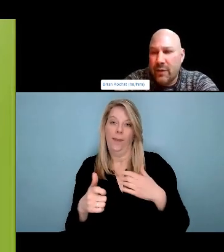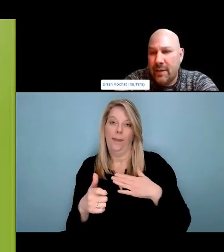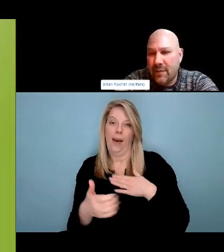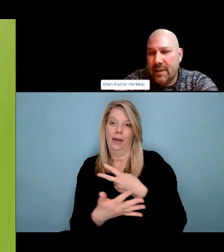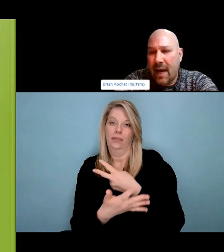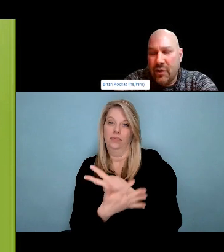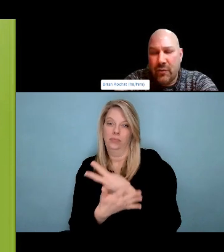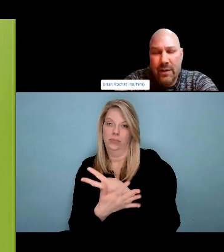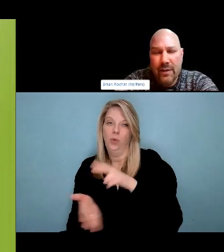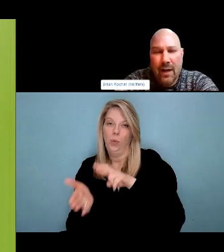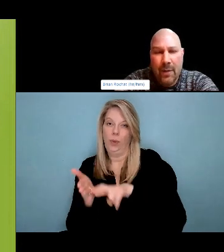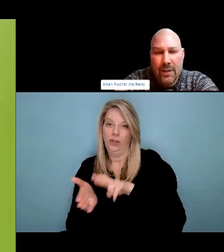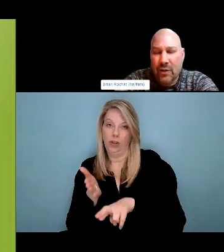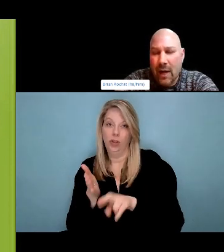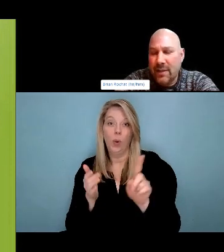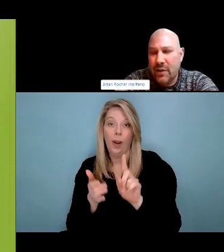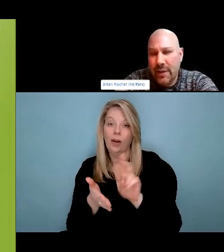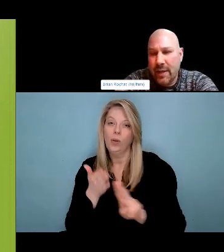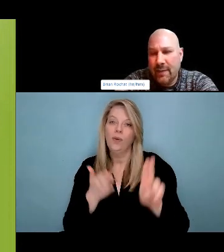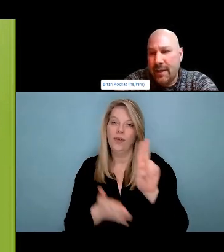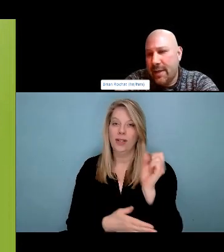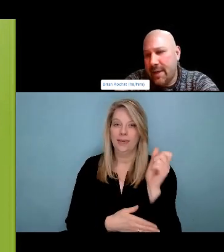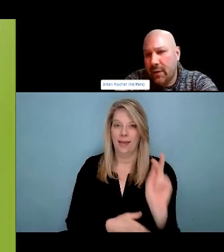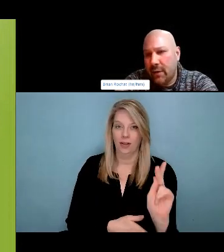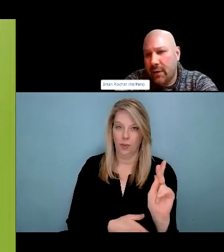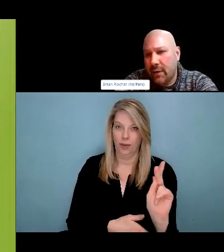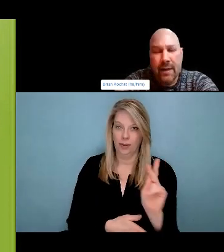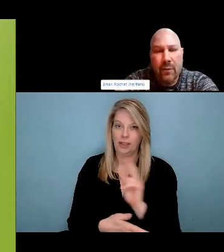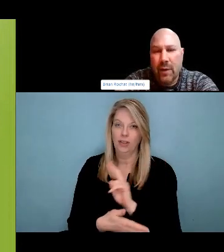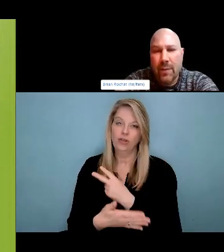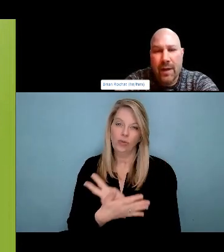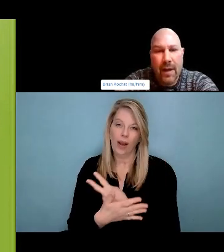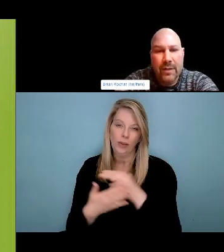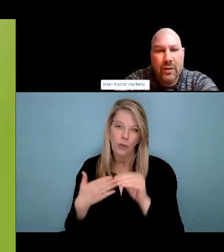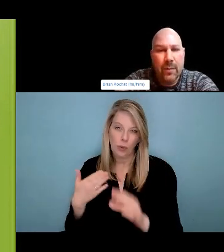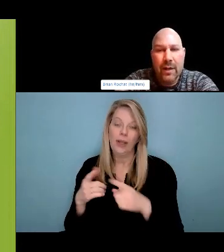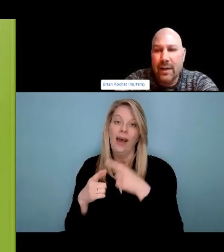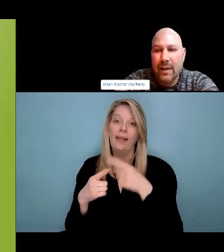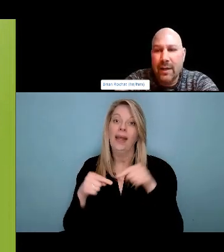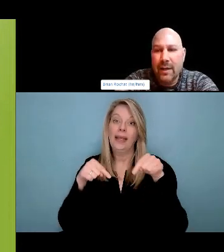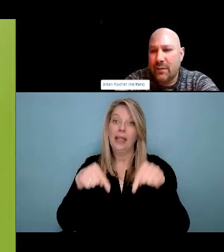in, colonial violence as well. And then I have to acknowledge all of the